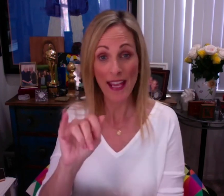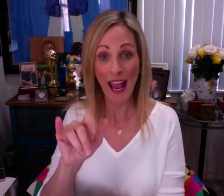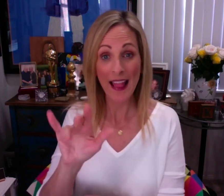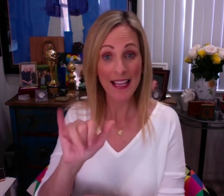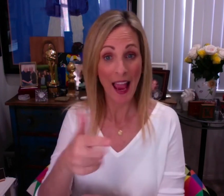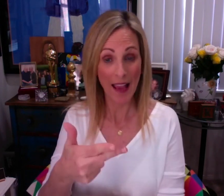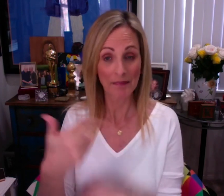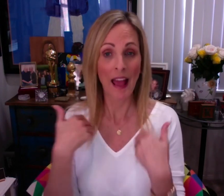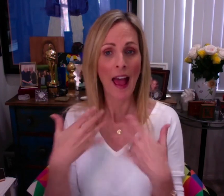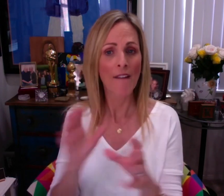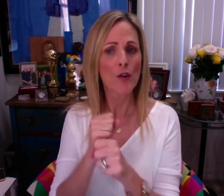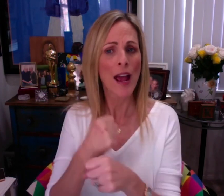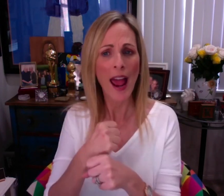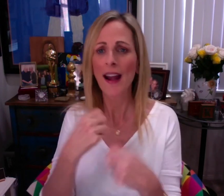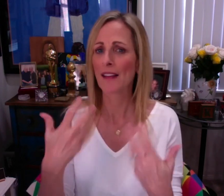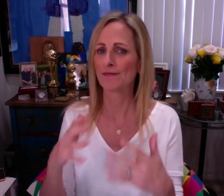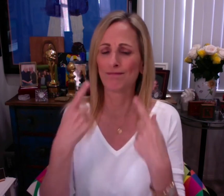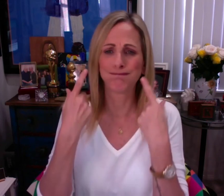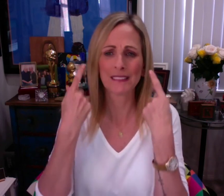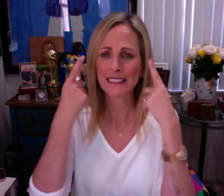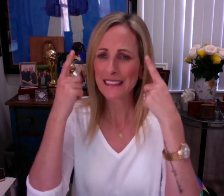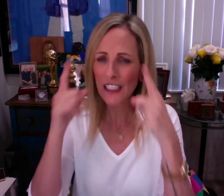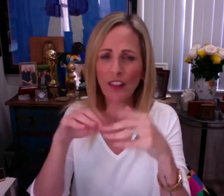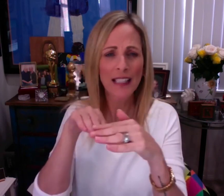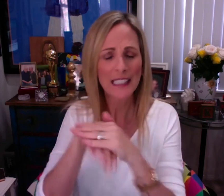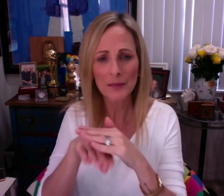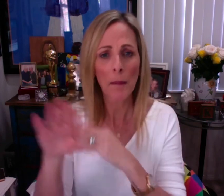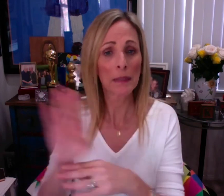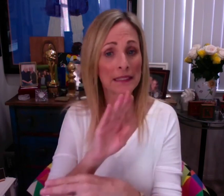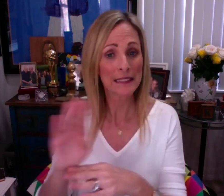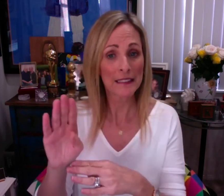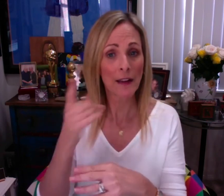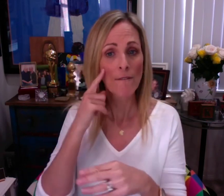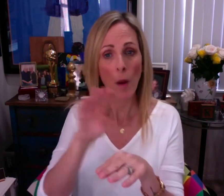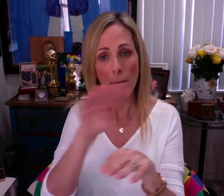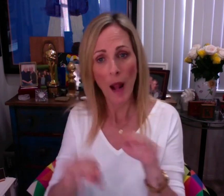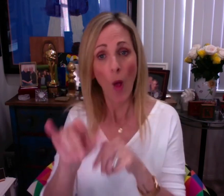supervisor, Kaitlyn Yang, have created successful and accessible businesses